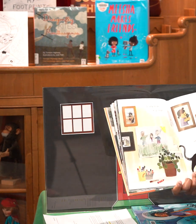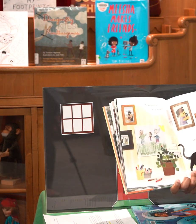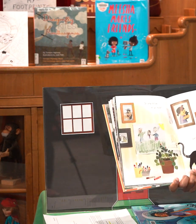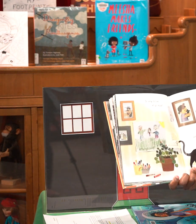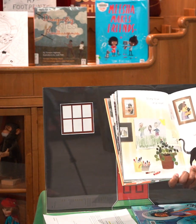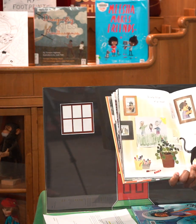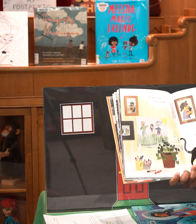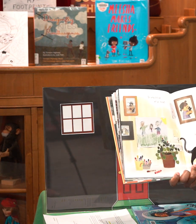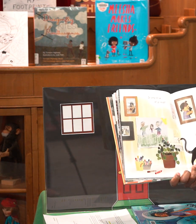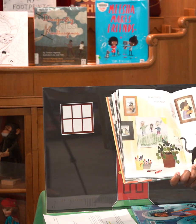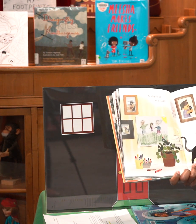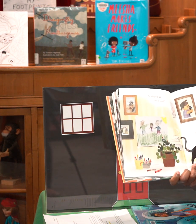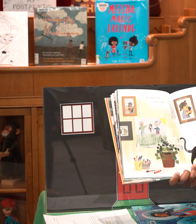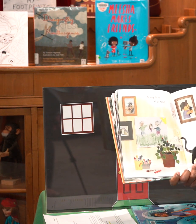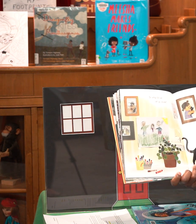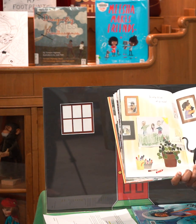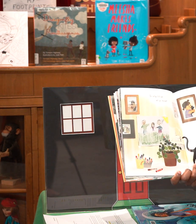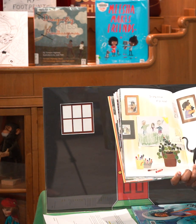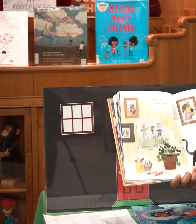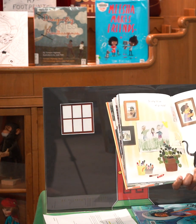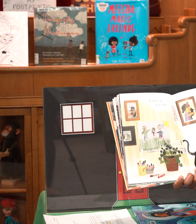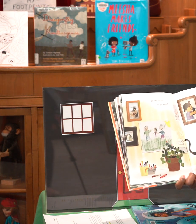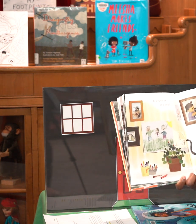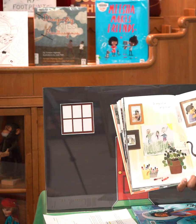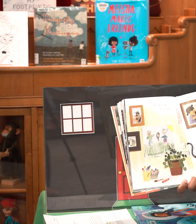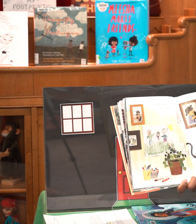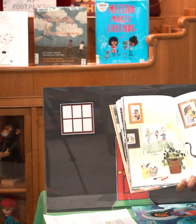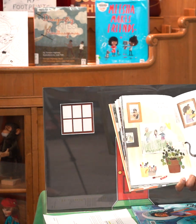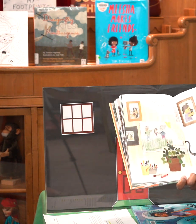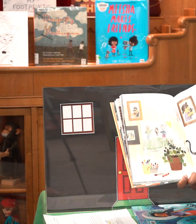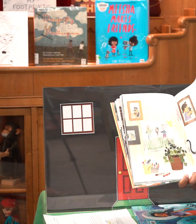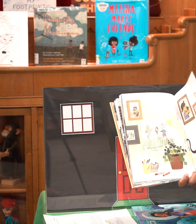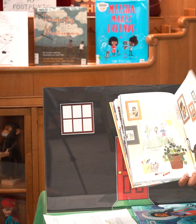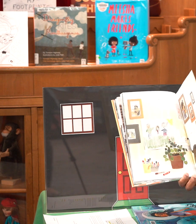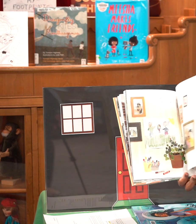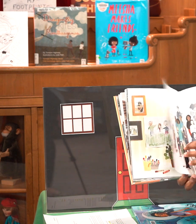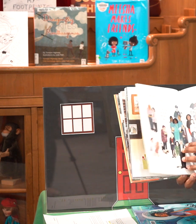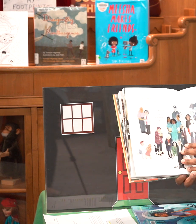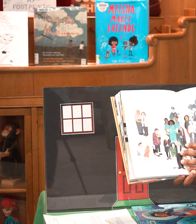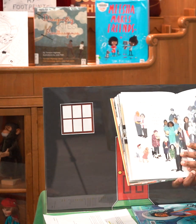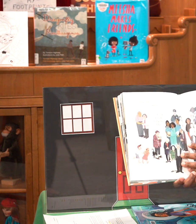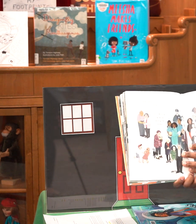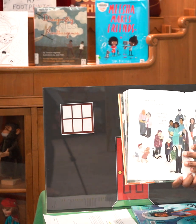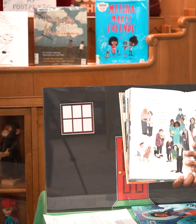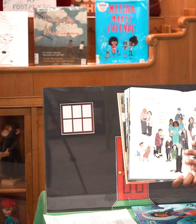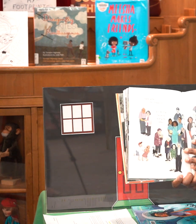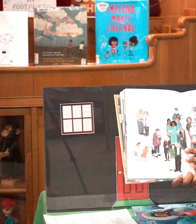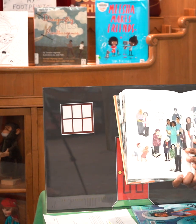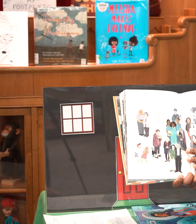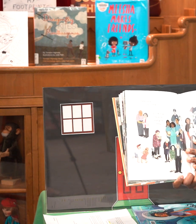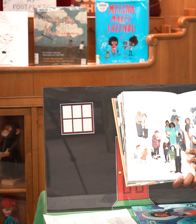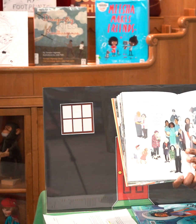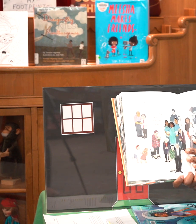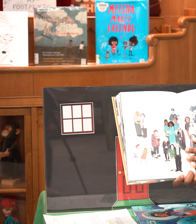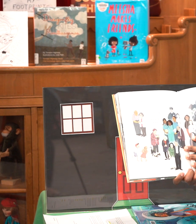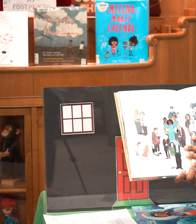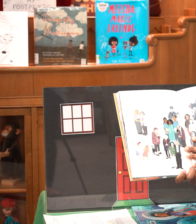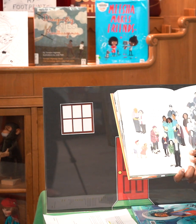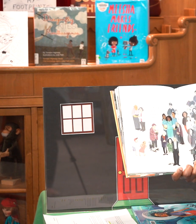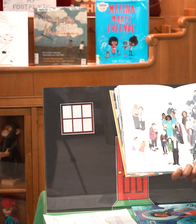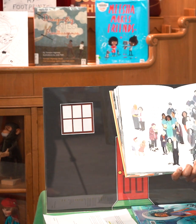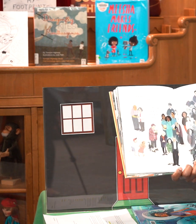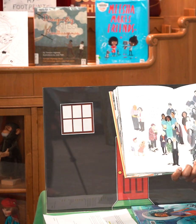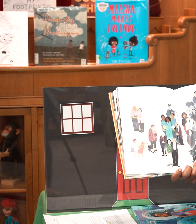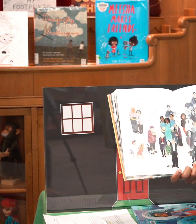so why did we all go inside well there were lots of reasons but mostly because everyone